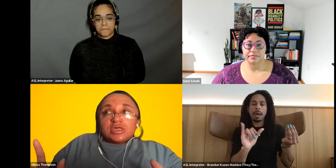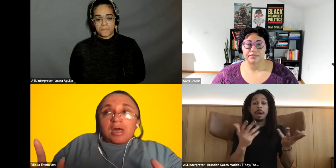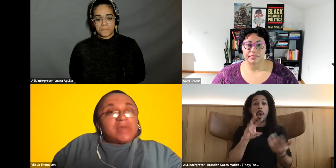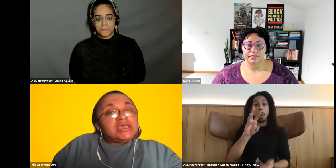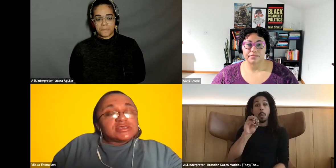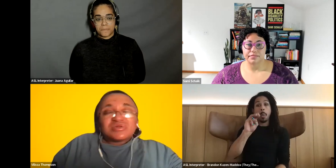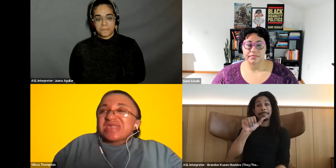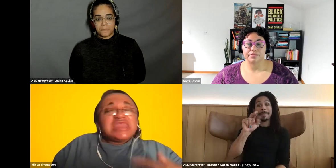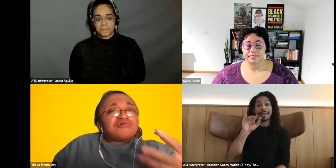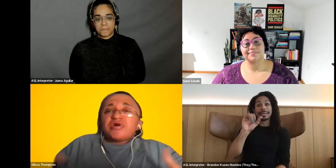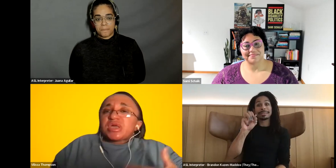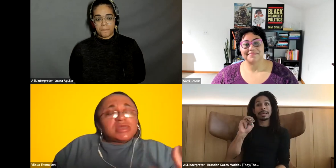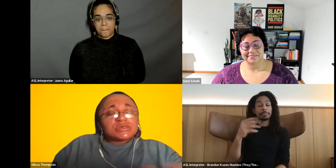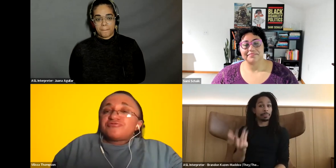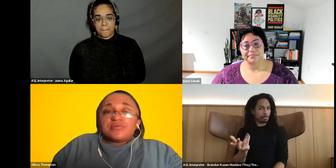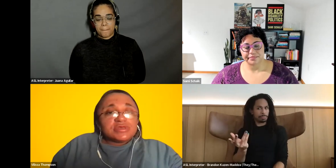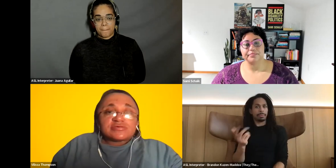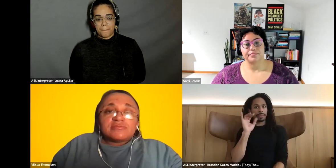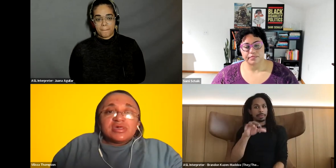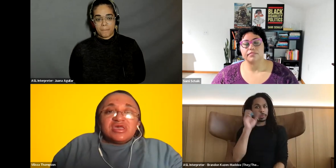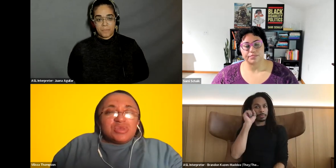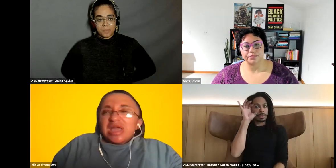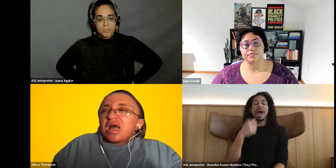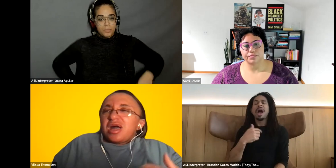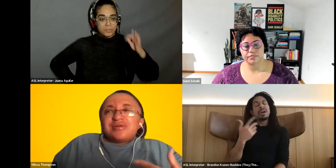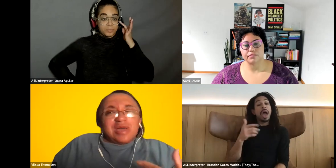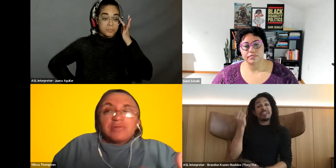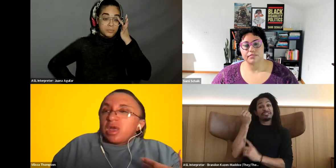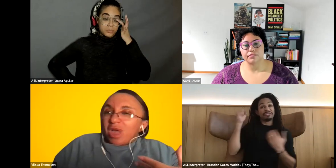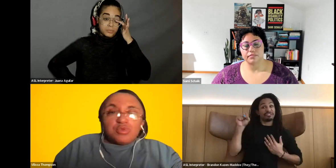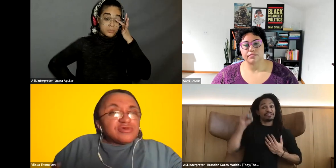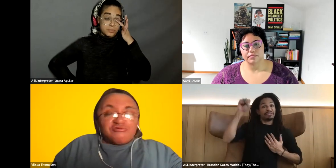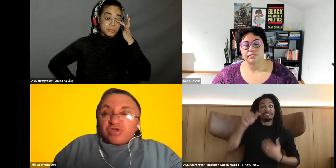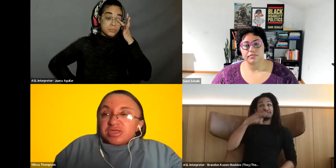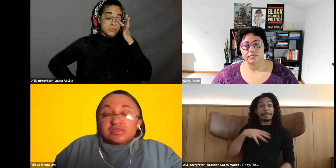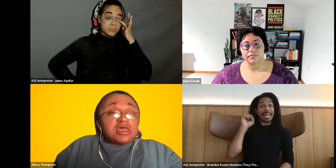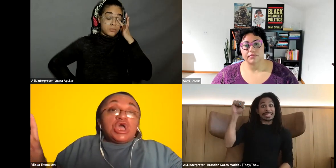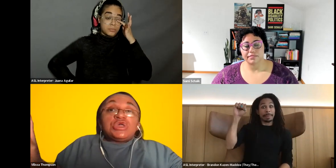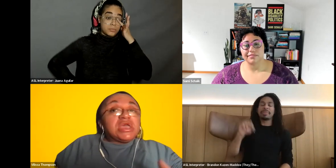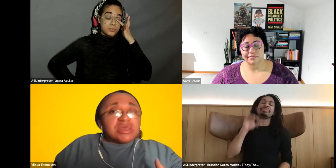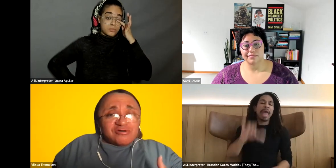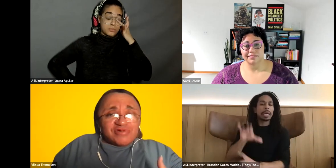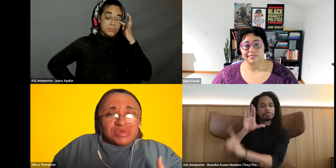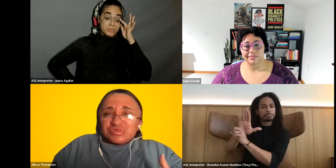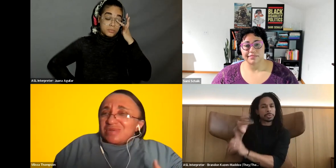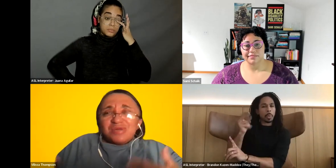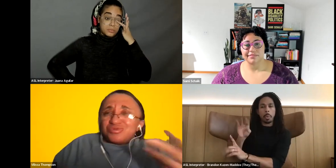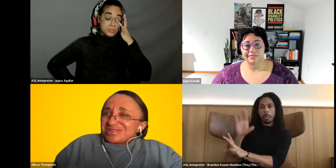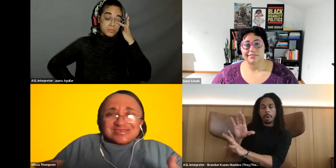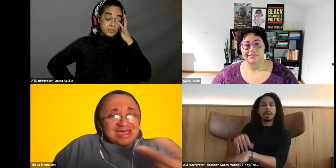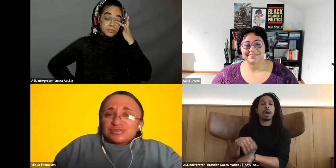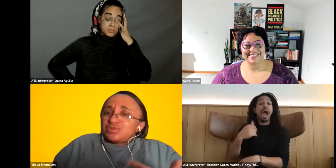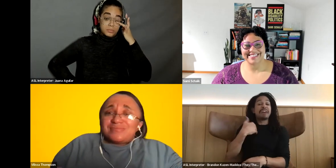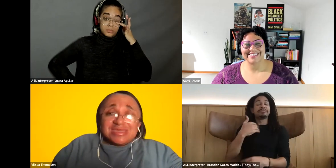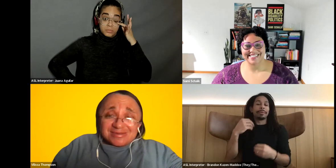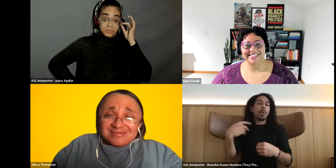Vilissa Thompson: amazing, because I never felt that connected to feminism, you know, like you know I have a lot of white women friends. They love feminism, but i'm like, what does that have to do with me